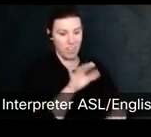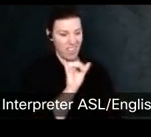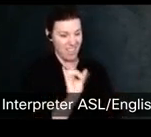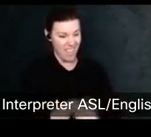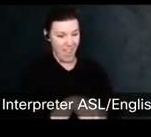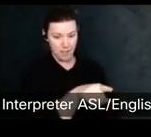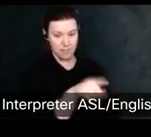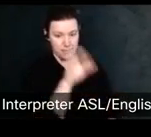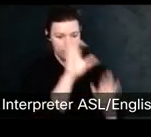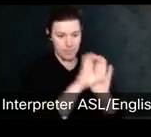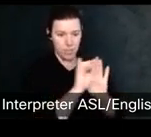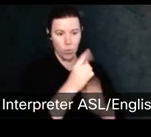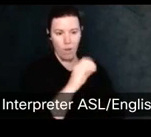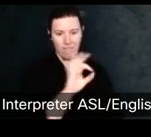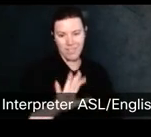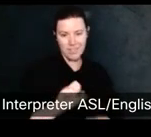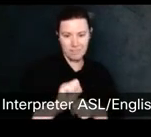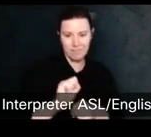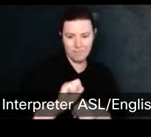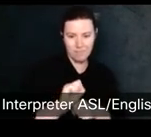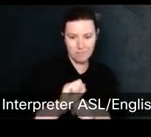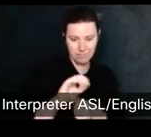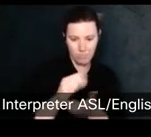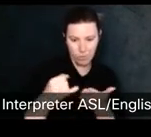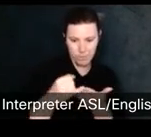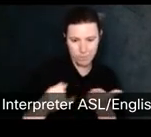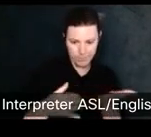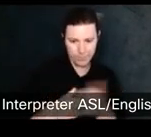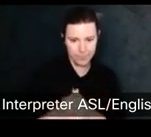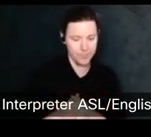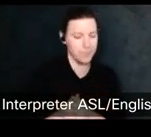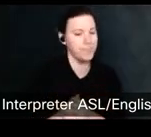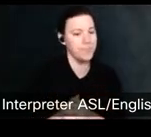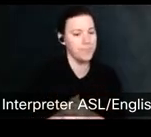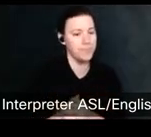There's a couple different pieces of his work. Well, next slide please.